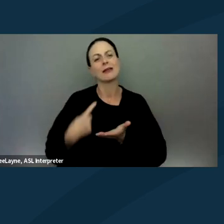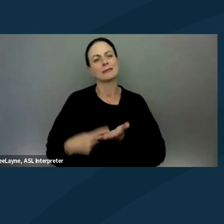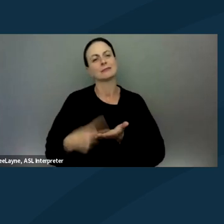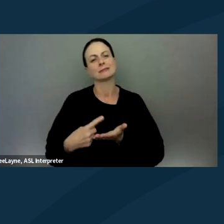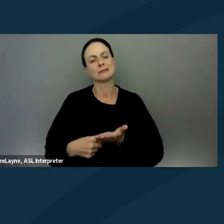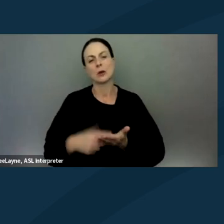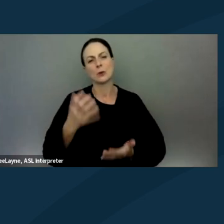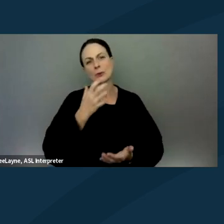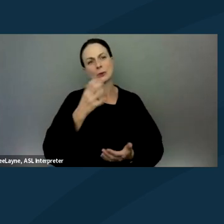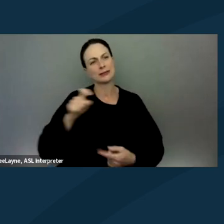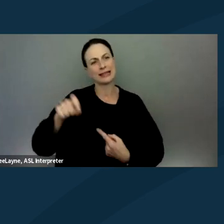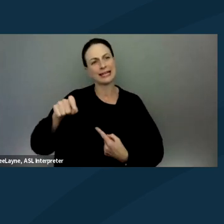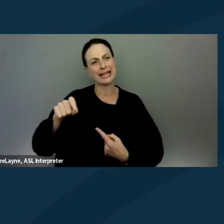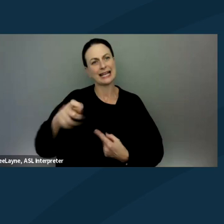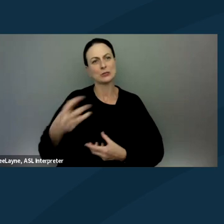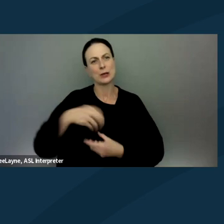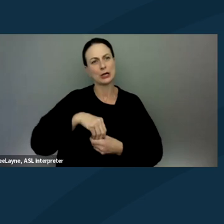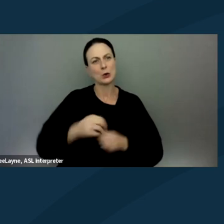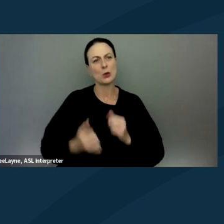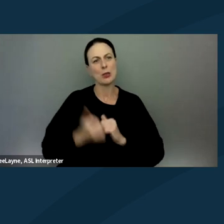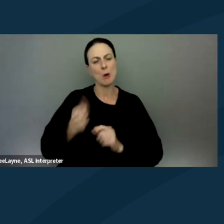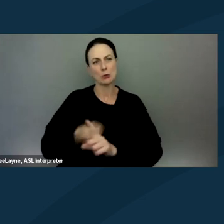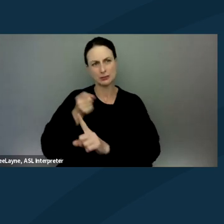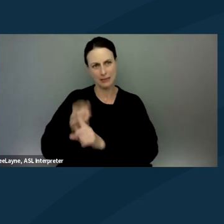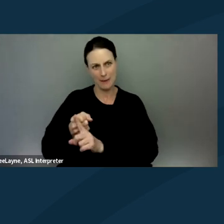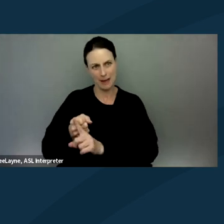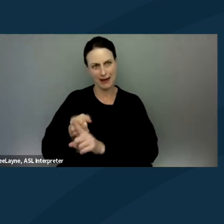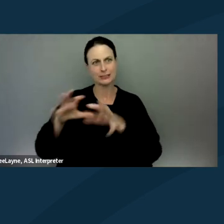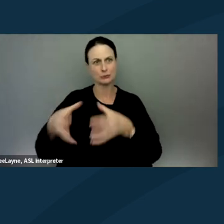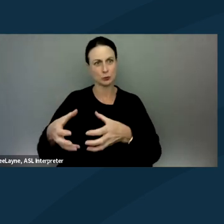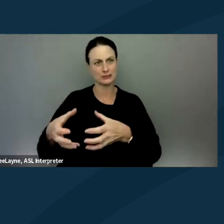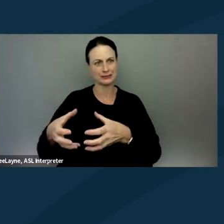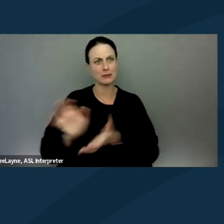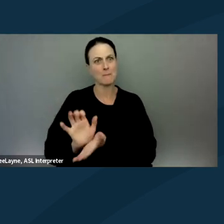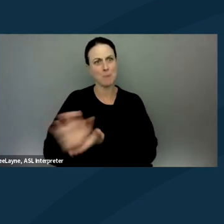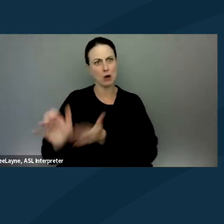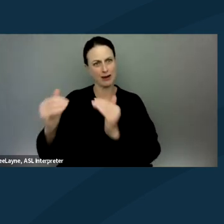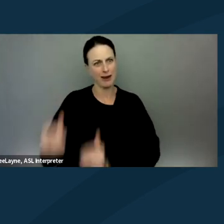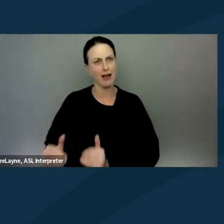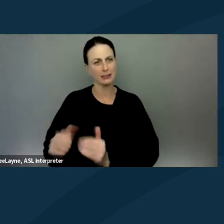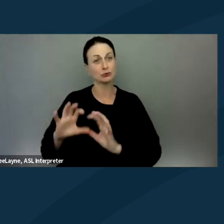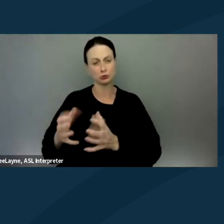to include the most impacted, marginalized groups in any protest movement.